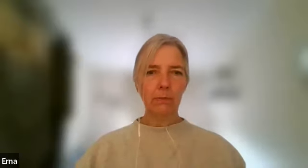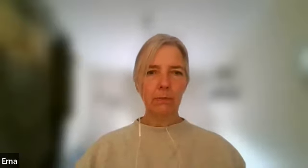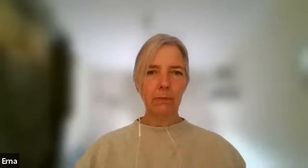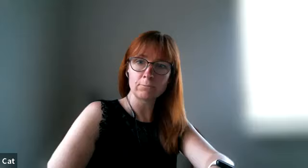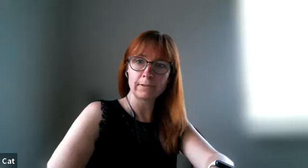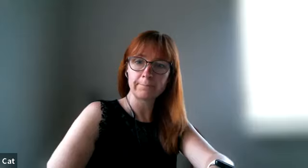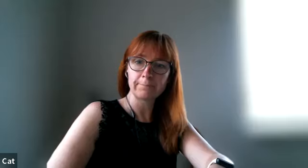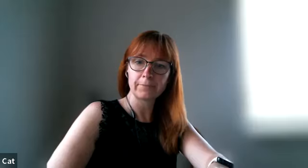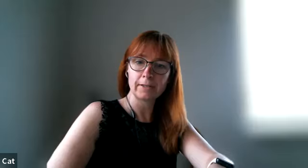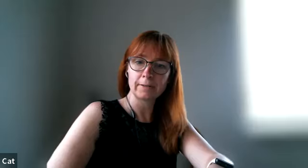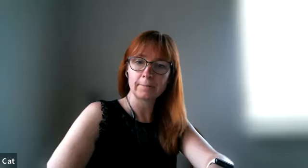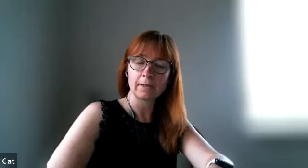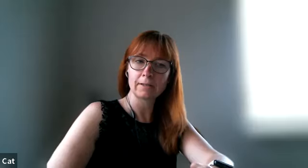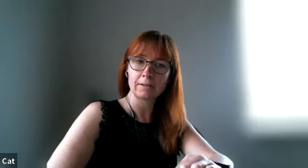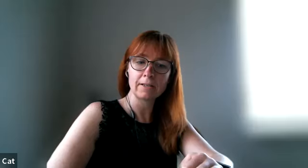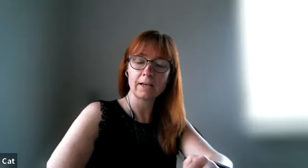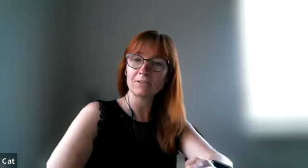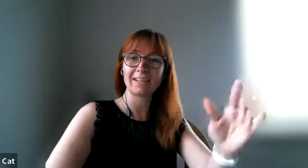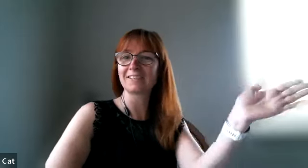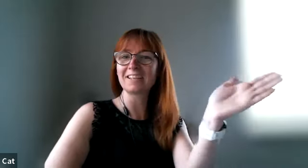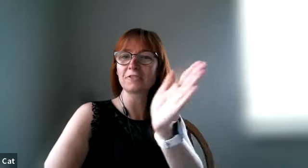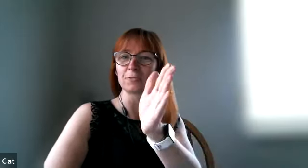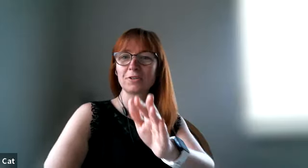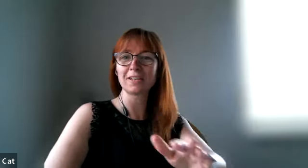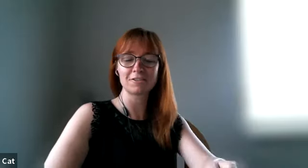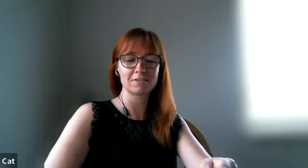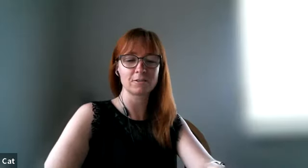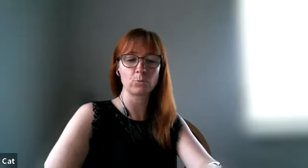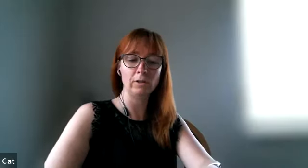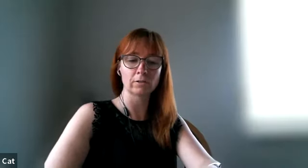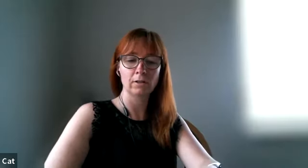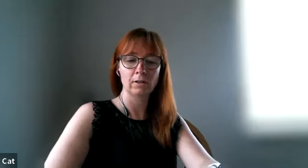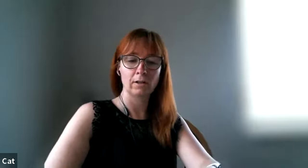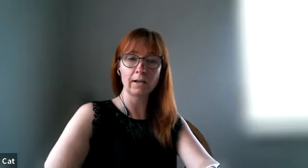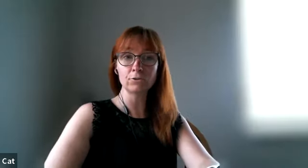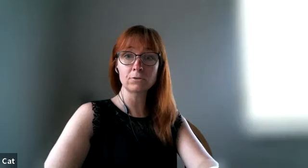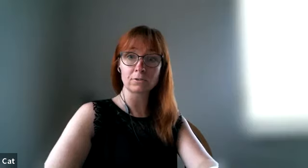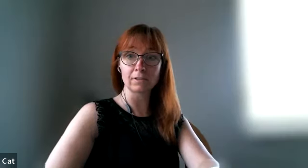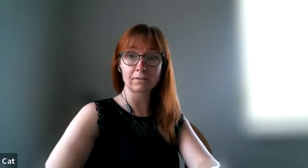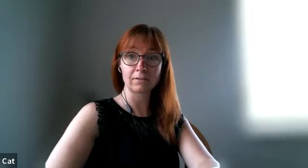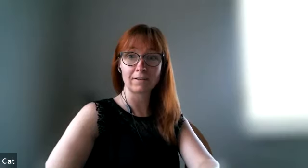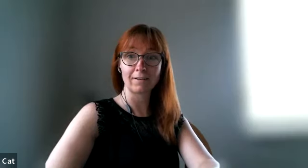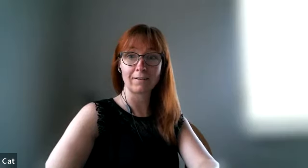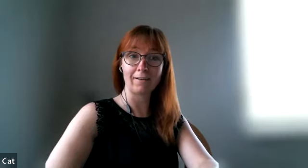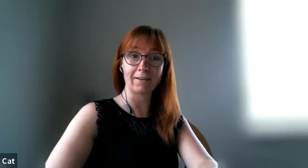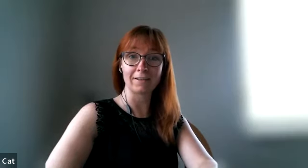it should be um and and he has in the end of the book he actually says well i took the test and